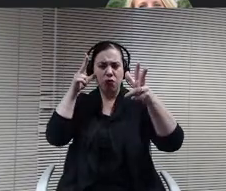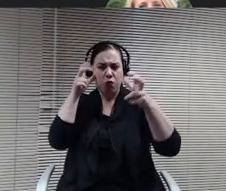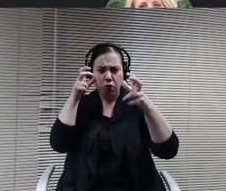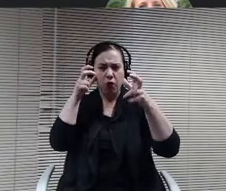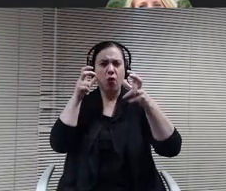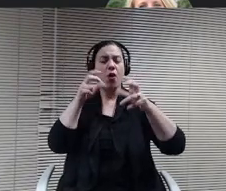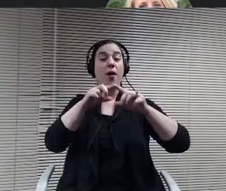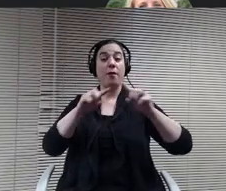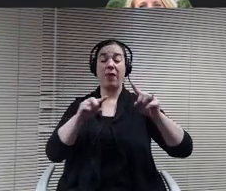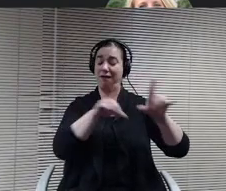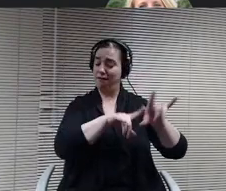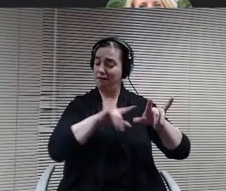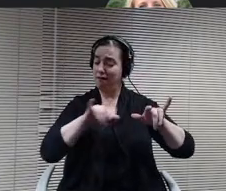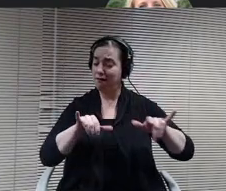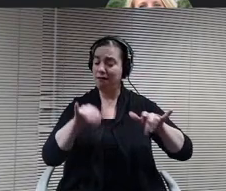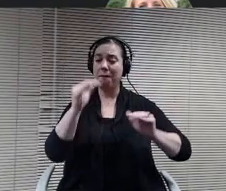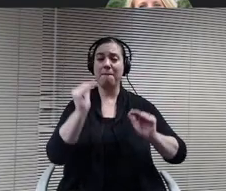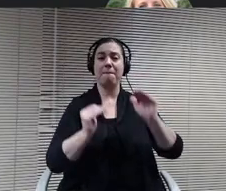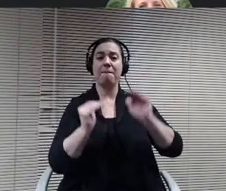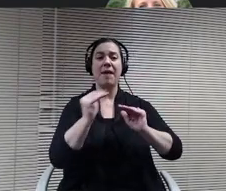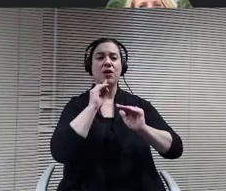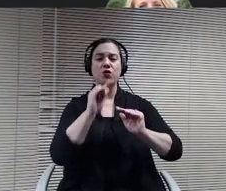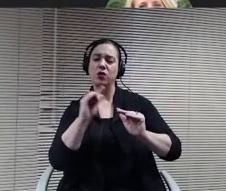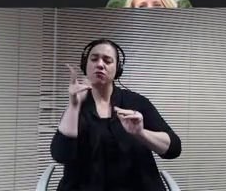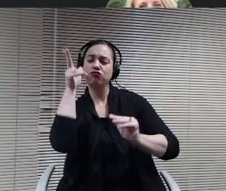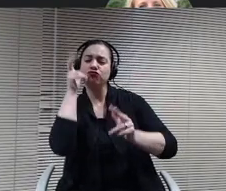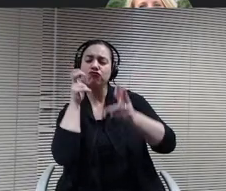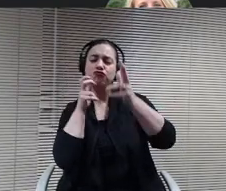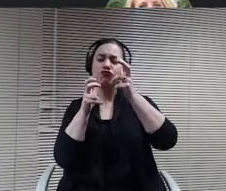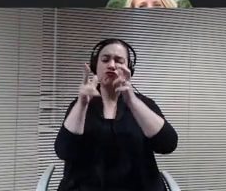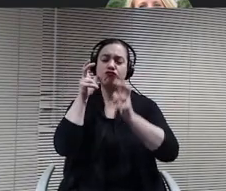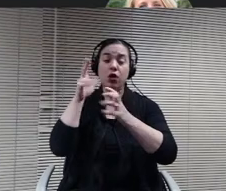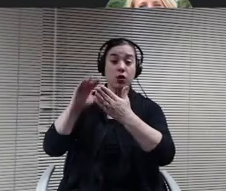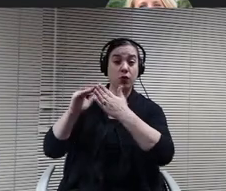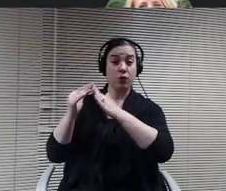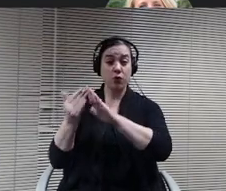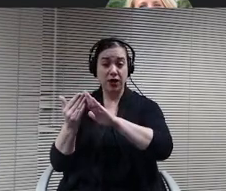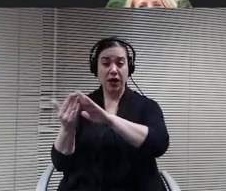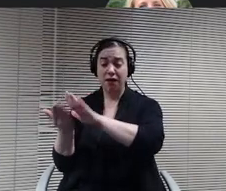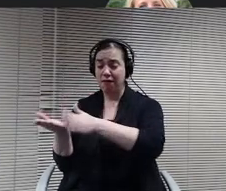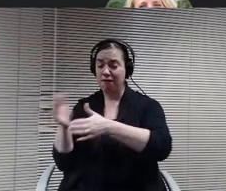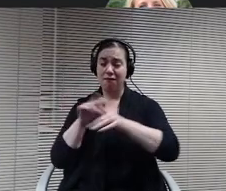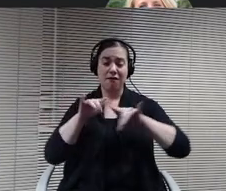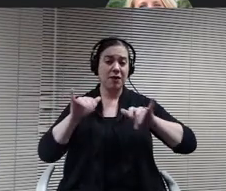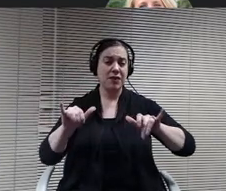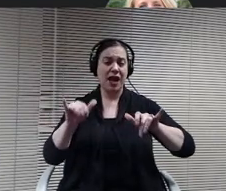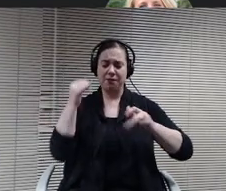community with his ability to think strategically about what are some of the most important things that we need to address